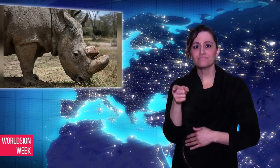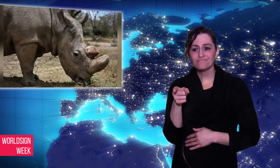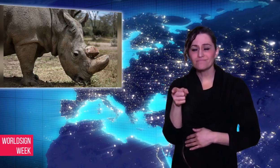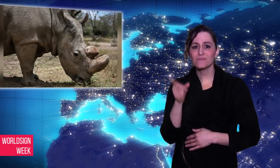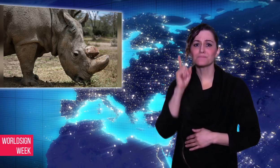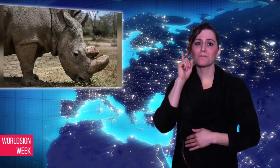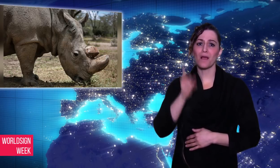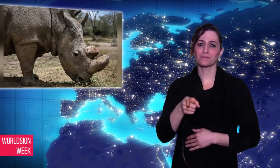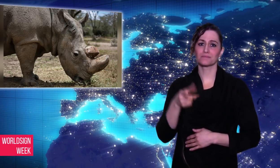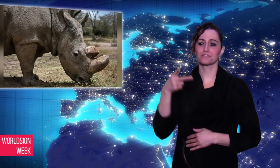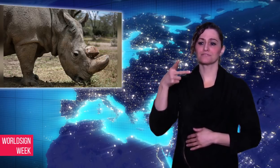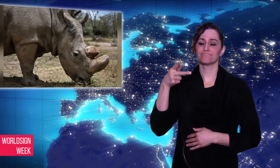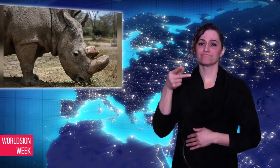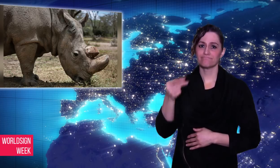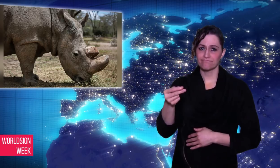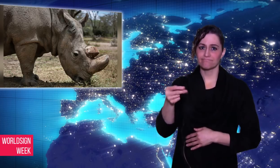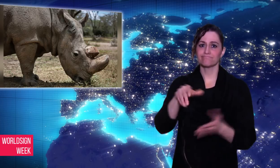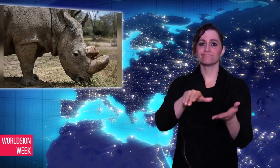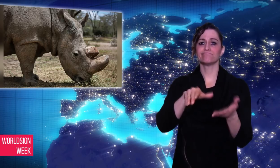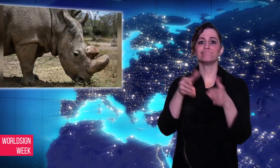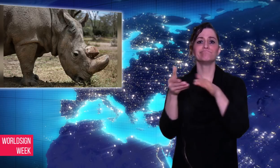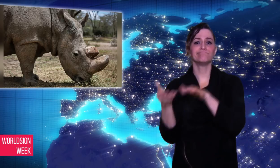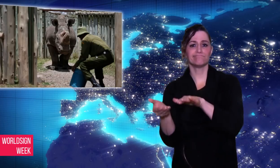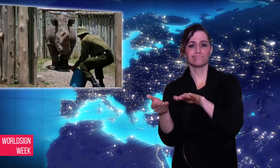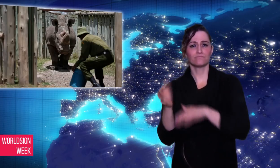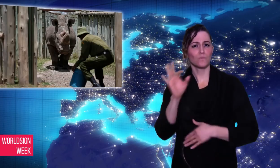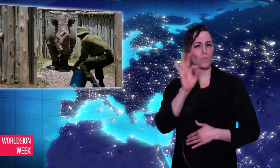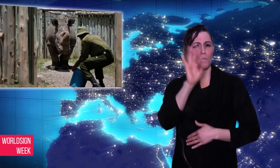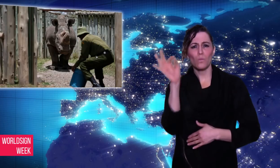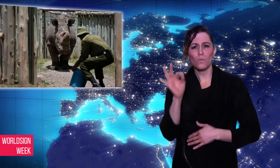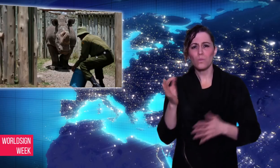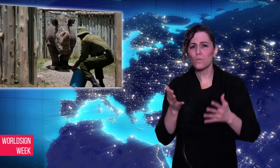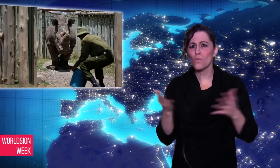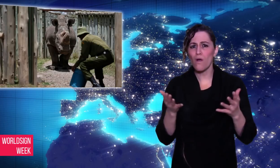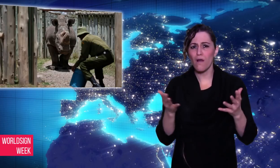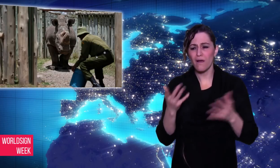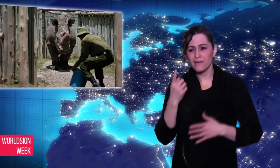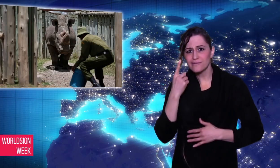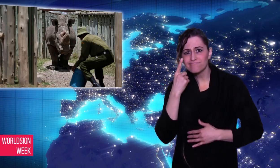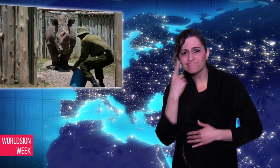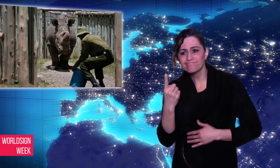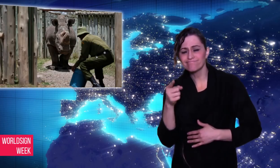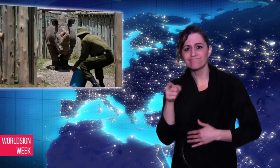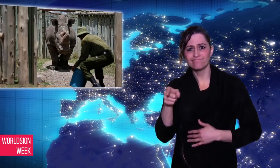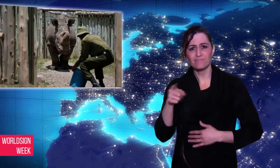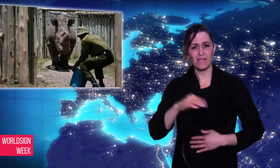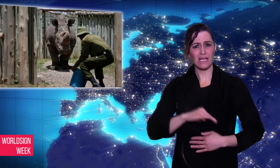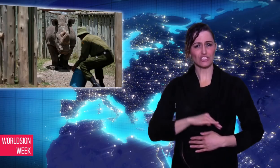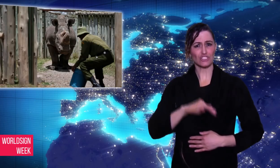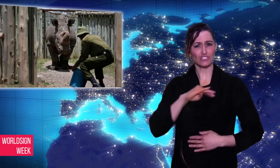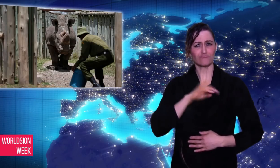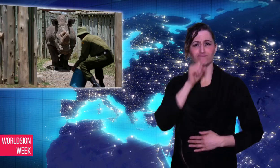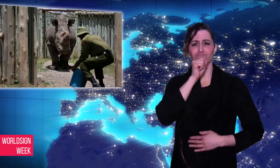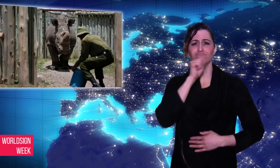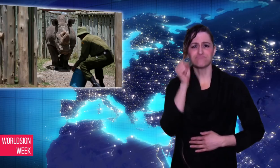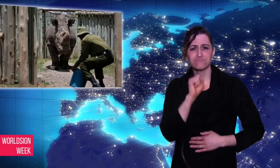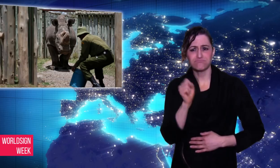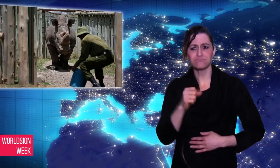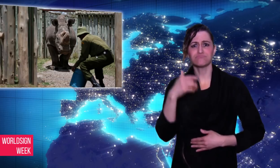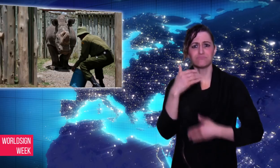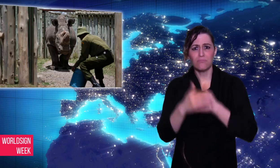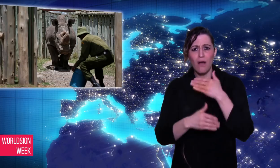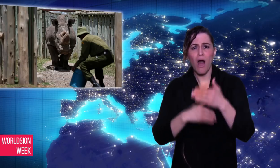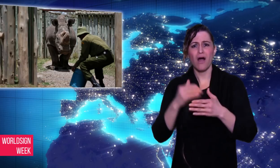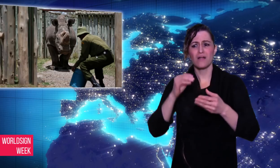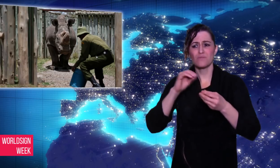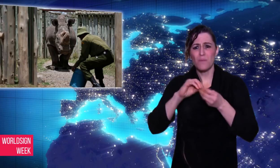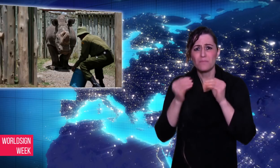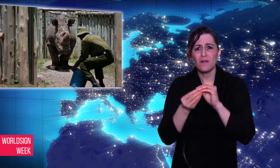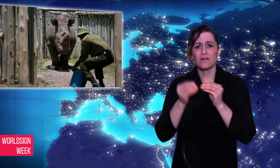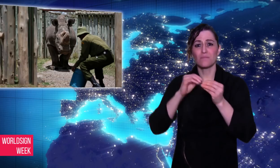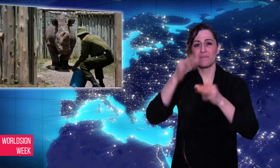complications. The 45-year-old rhino